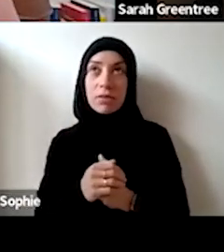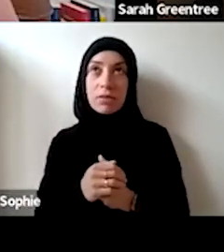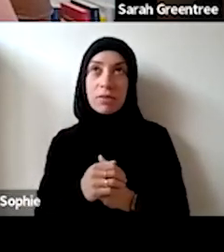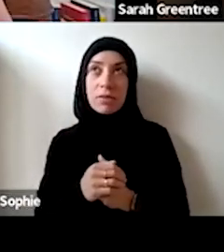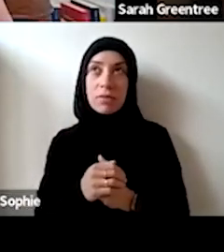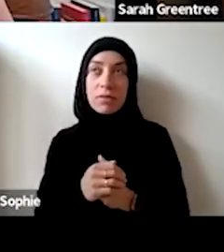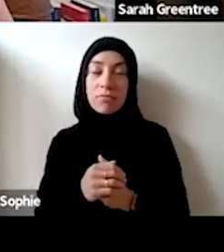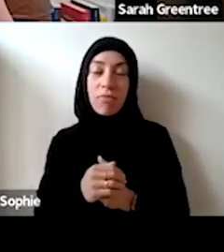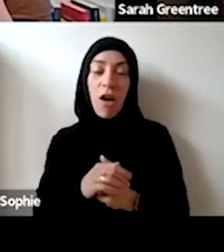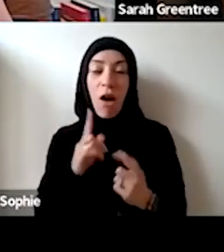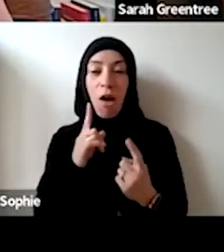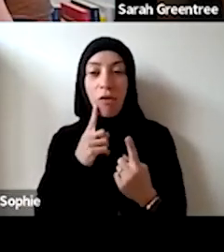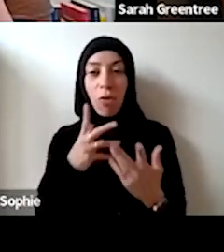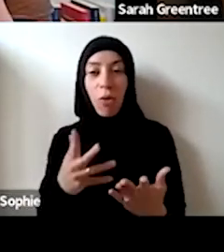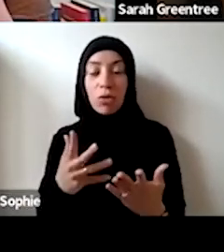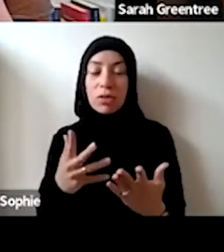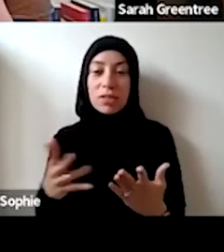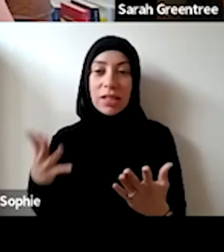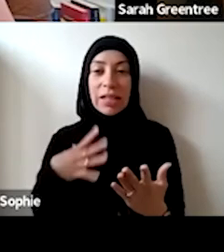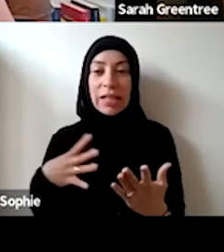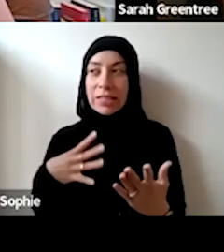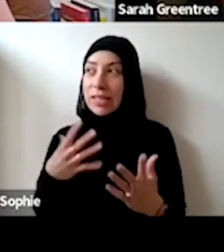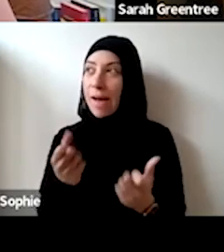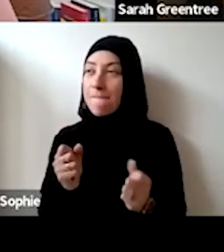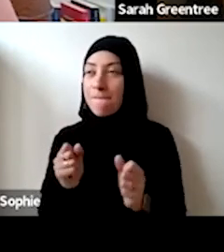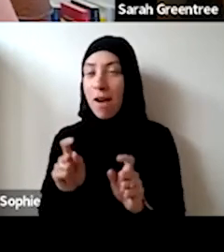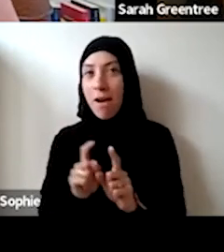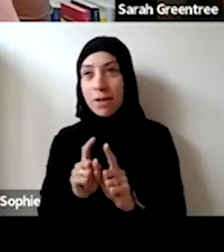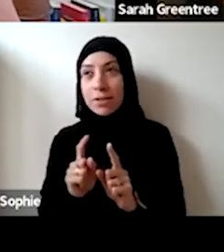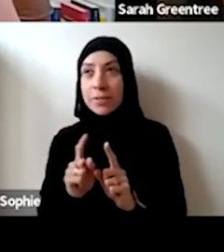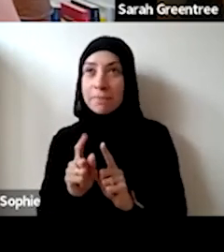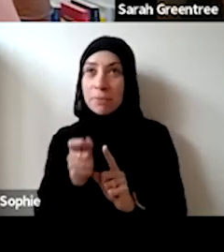… It needs to have some sort of influence either within its region, or its state and territory, or nationally, in terms of If you like, but but I suppose it needs to be It needs to have some sort of influence